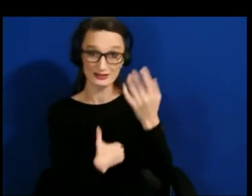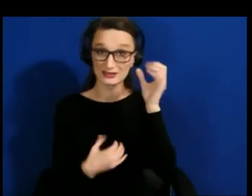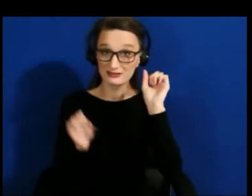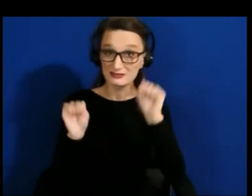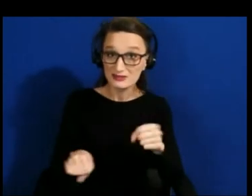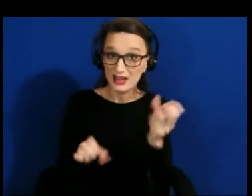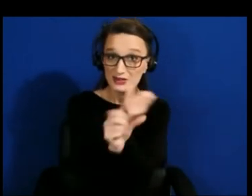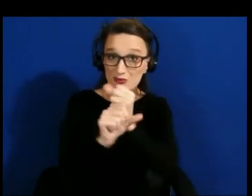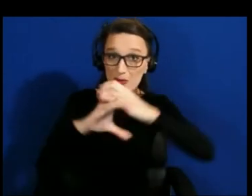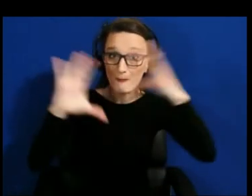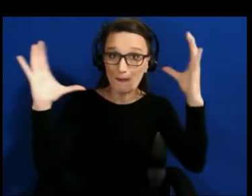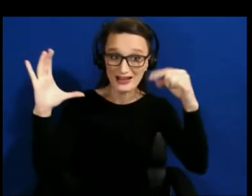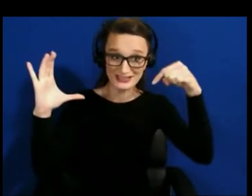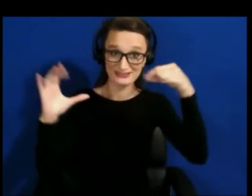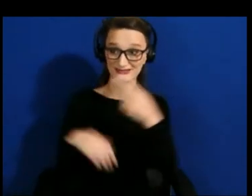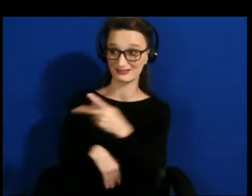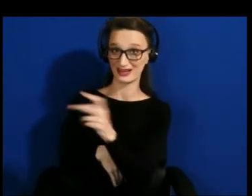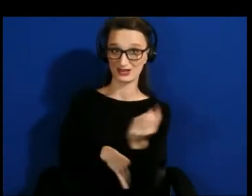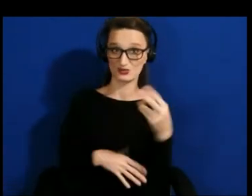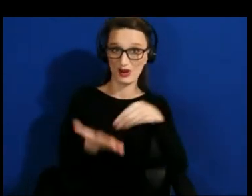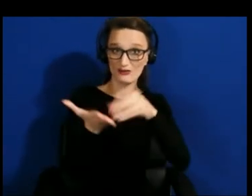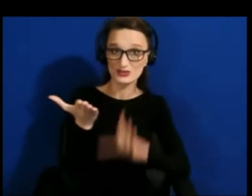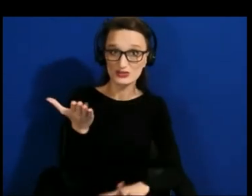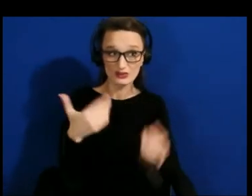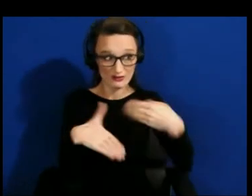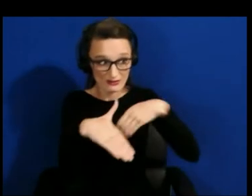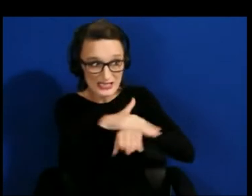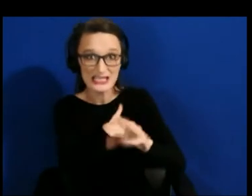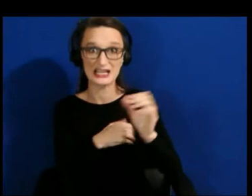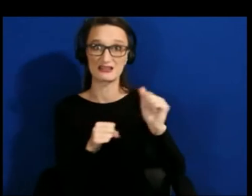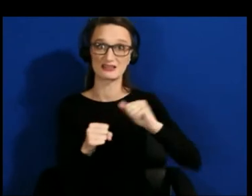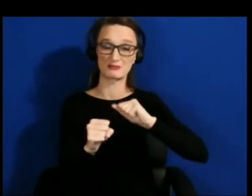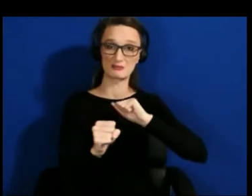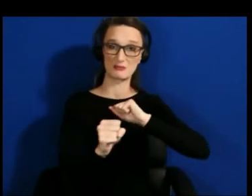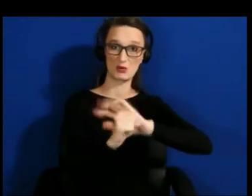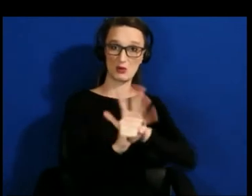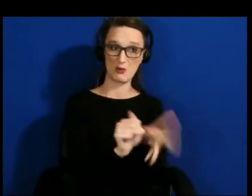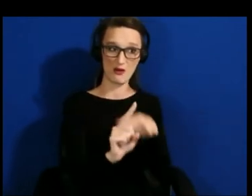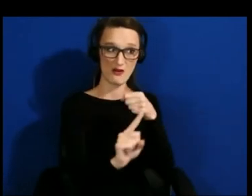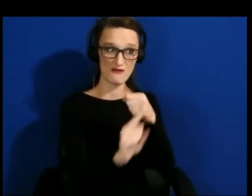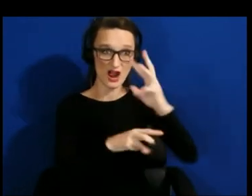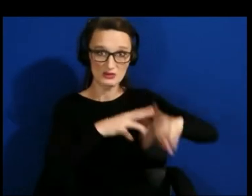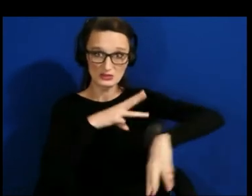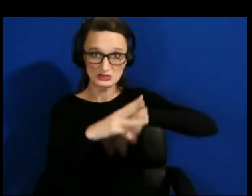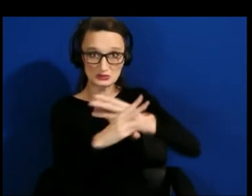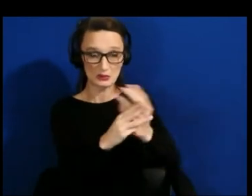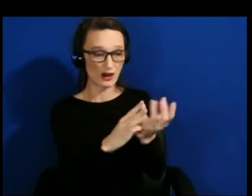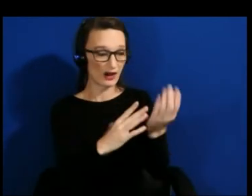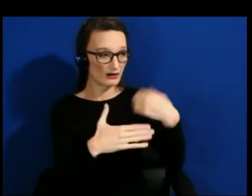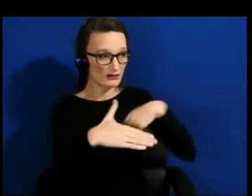that we're heading -- that they're heading into? There was a time when we were coming out into the